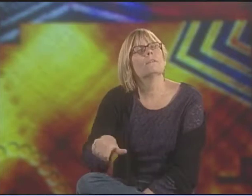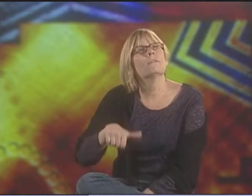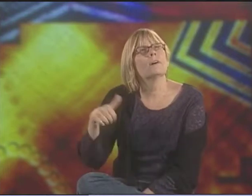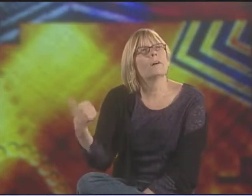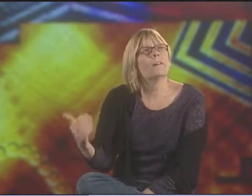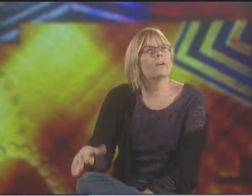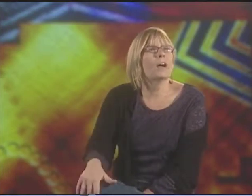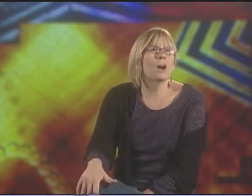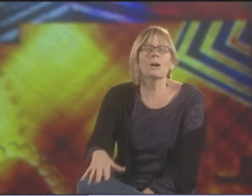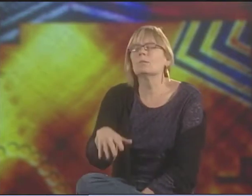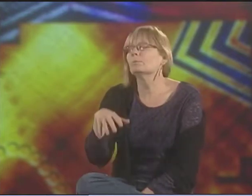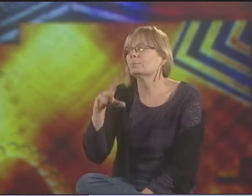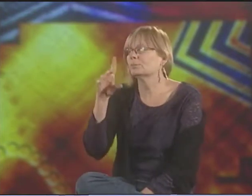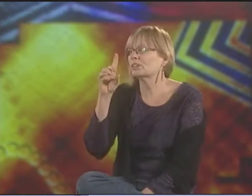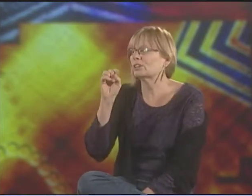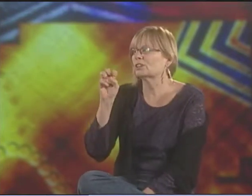AND THE FACT THAT WE'RE PEOPLE OF THE EYE.